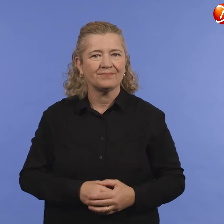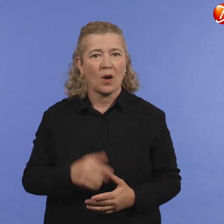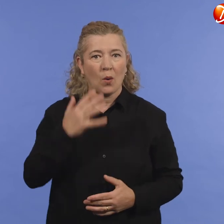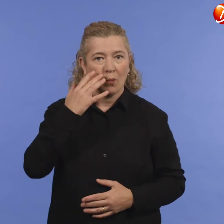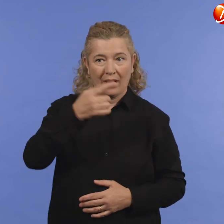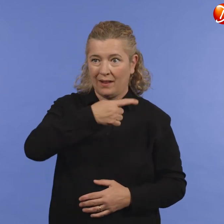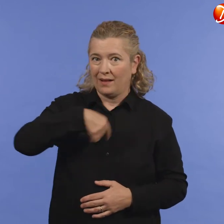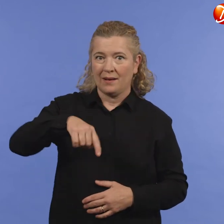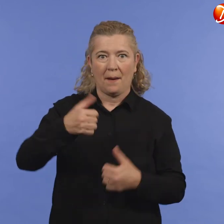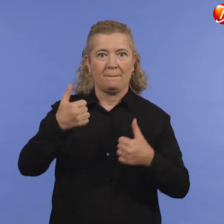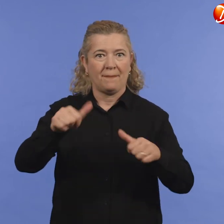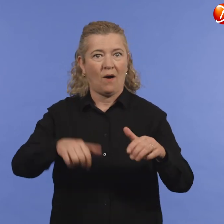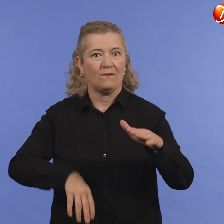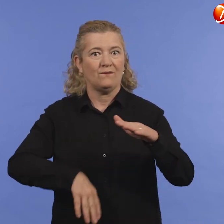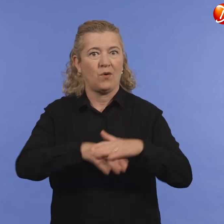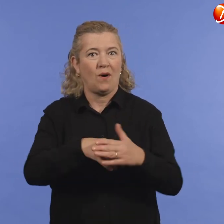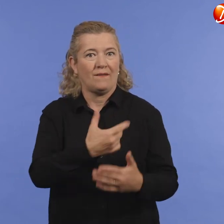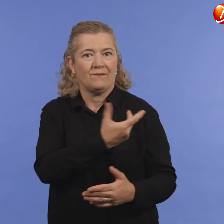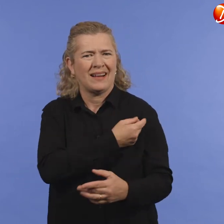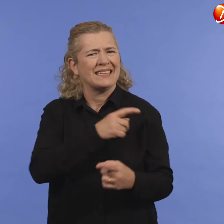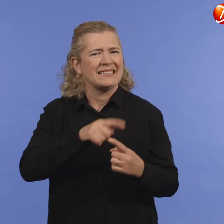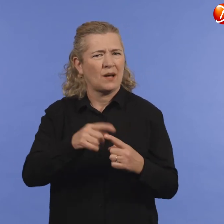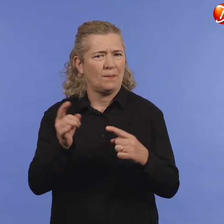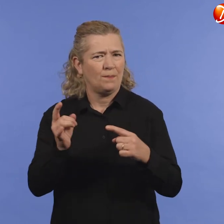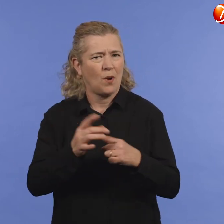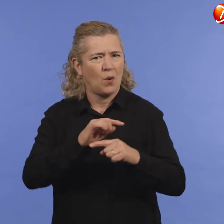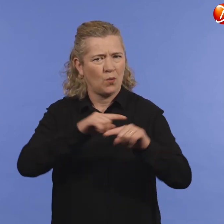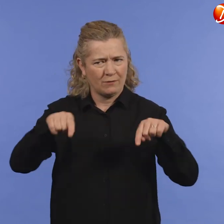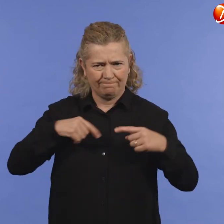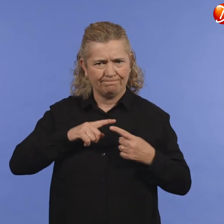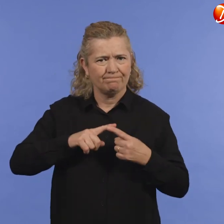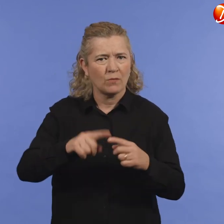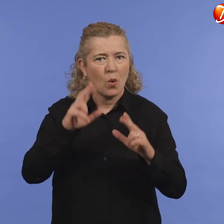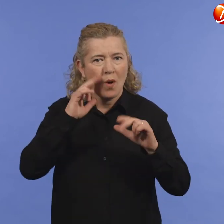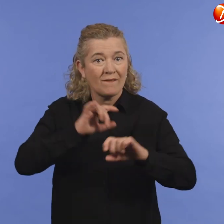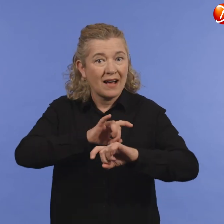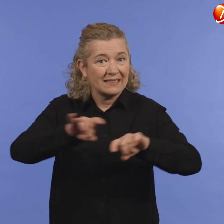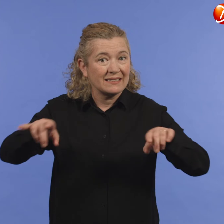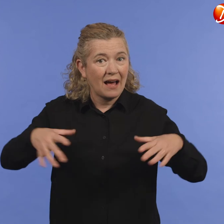When we are vaccinated, it is still important that we continue to protect ourselves